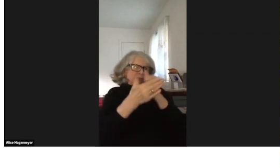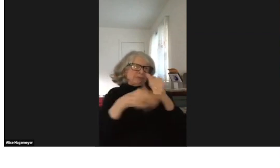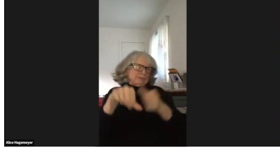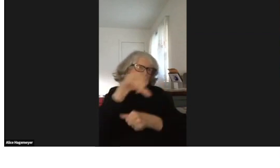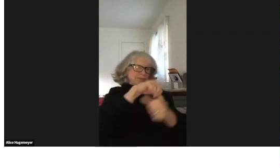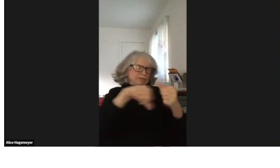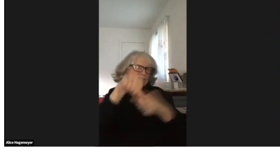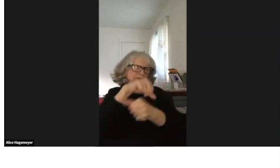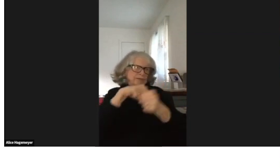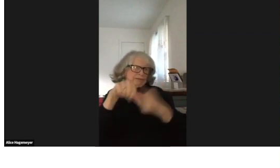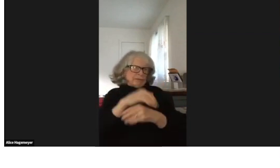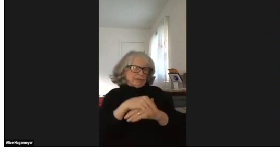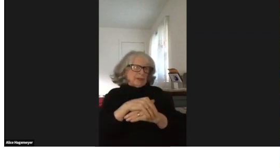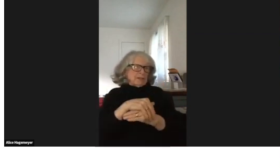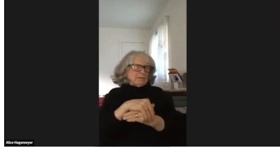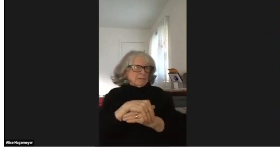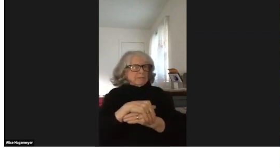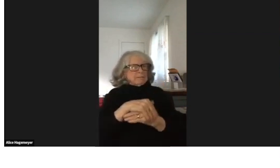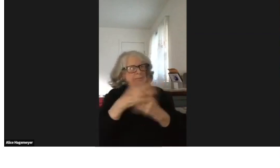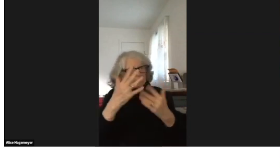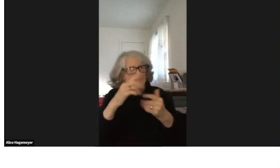to the community by helping each other.